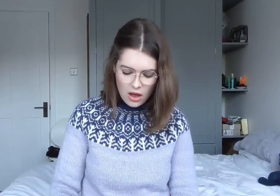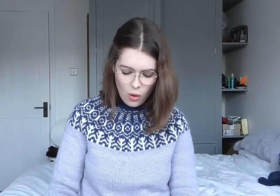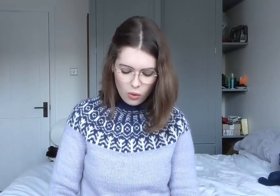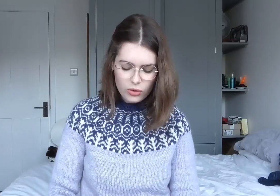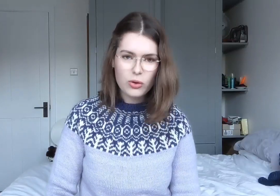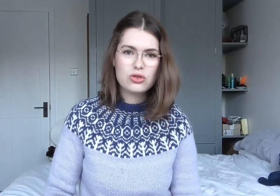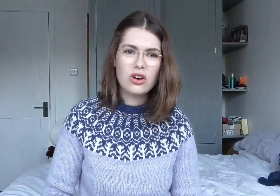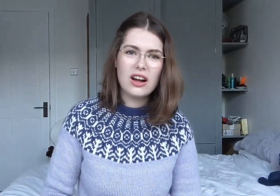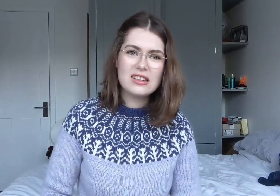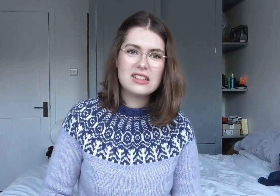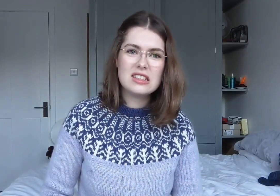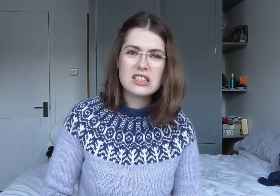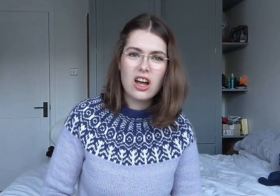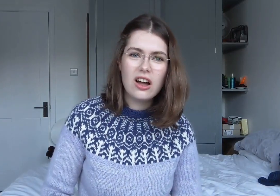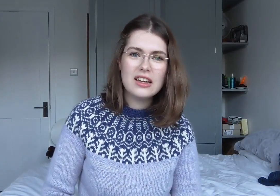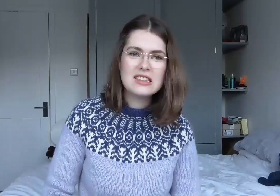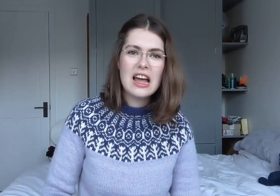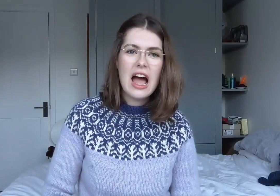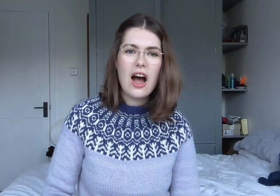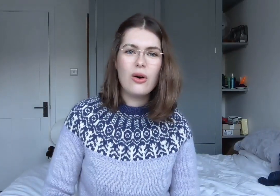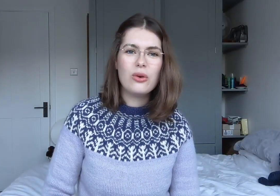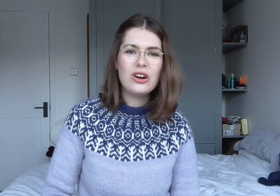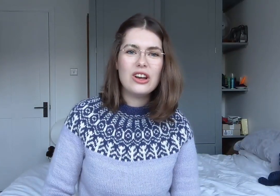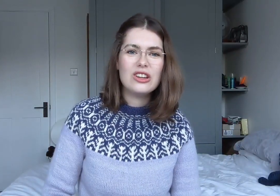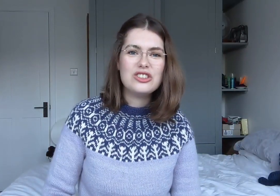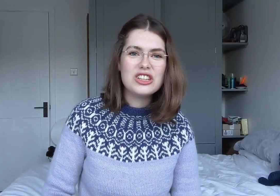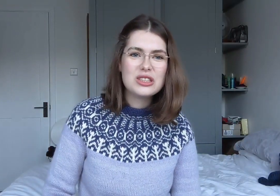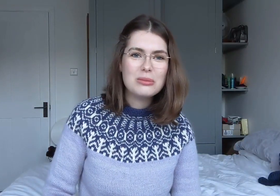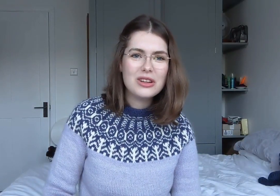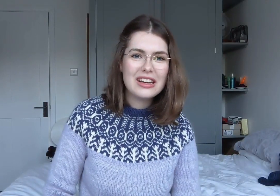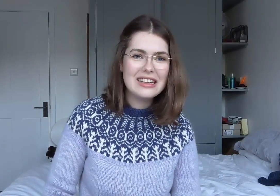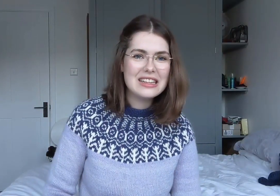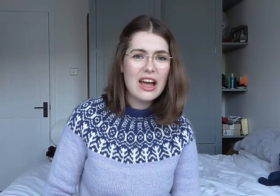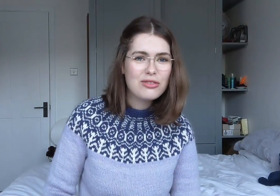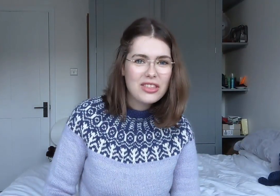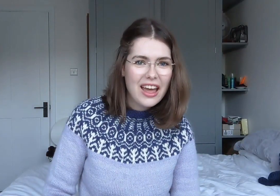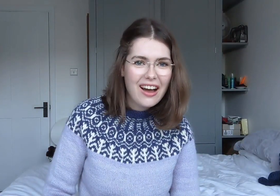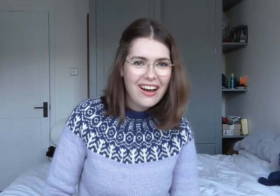or you're trying to decide how 'legitimately deaf' they are.